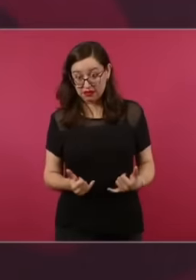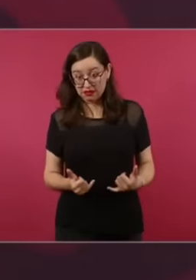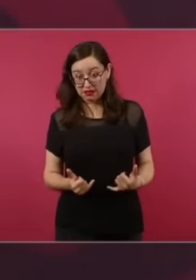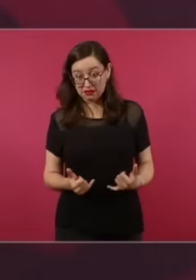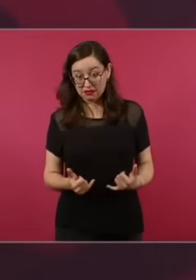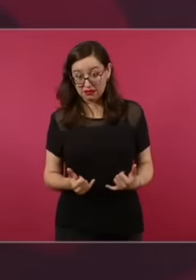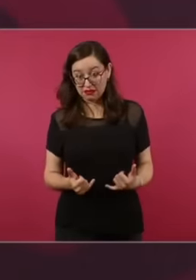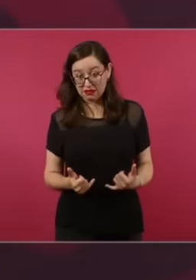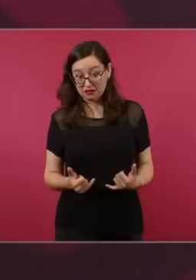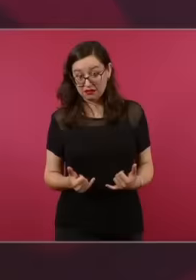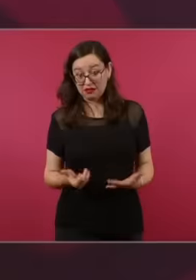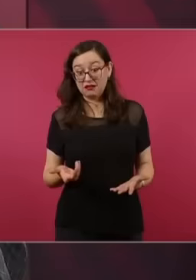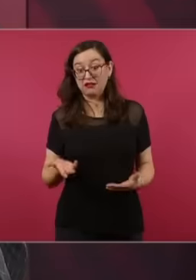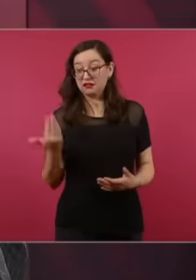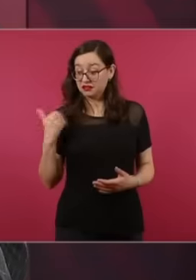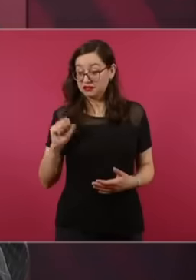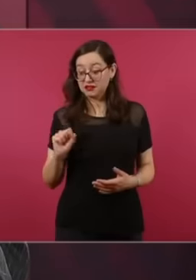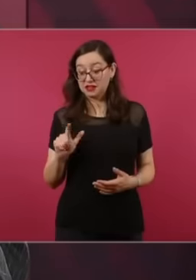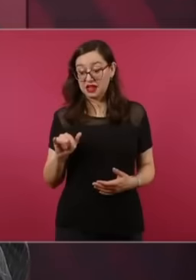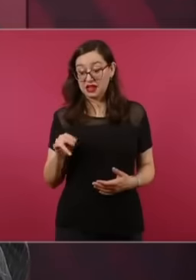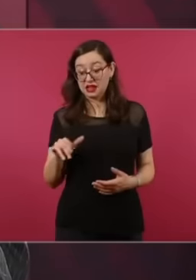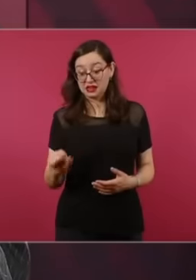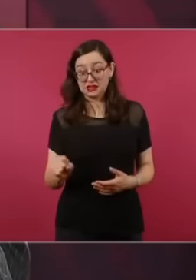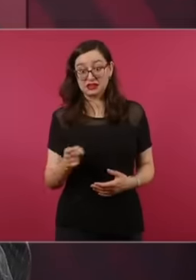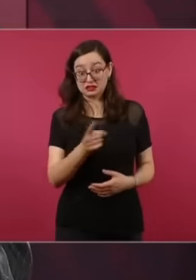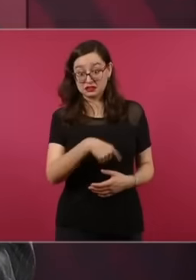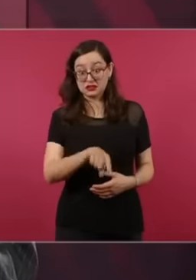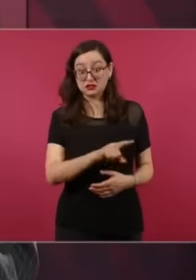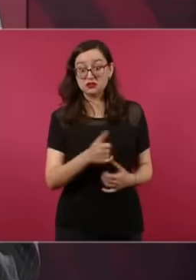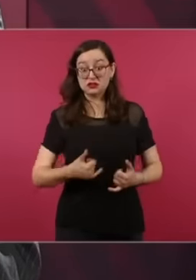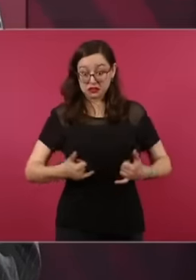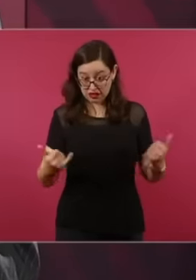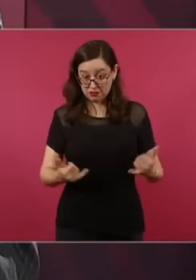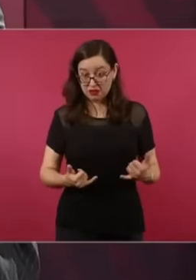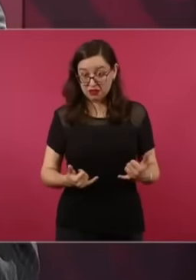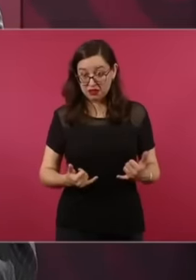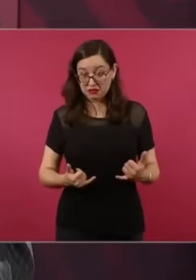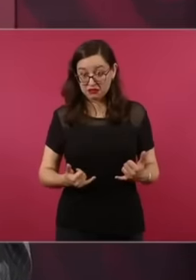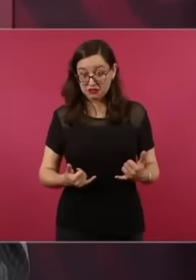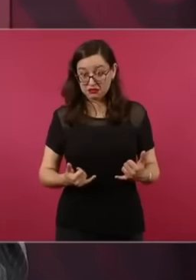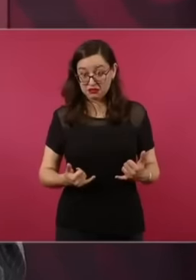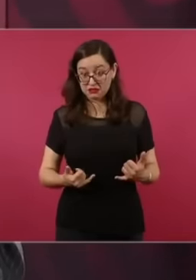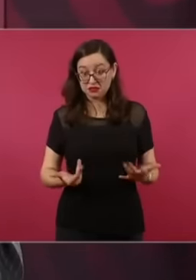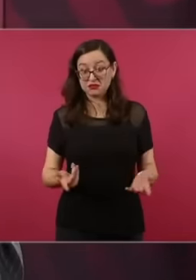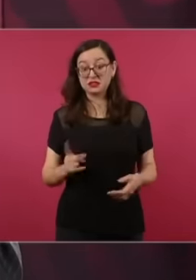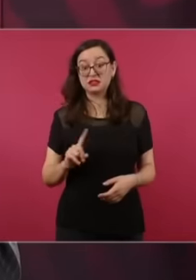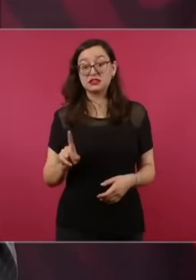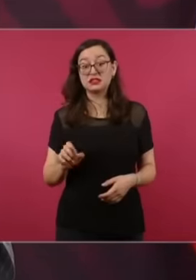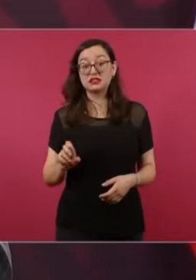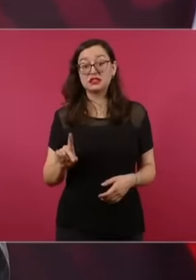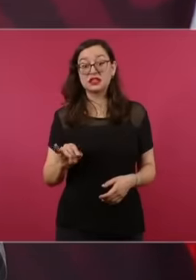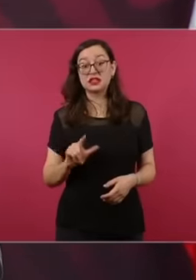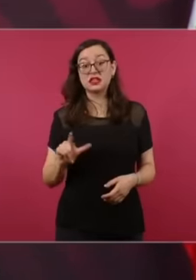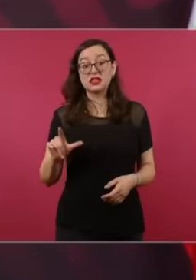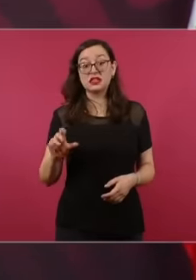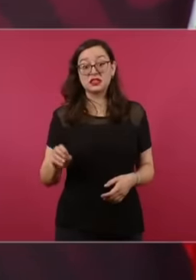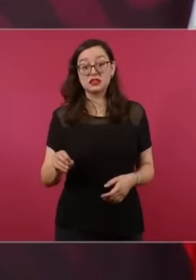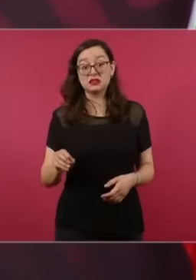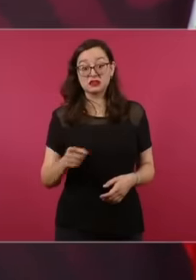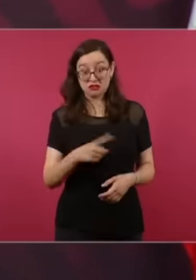acted like this with Salinas, they acted like this before with Cedillo, who even dismissed them.